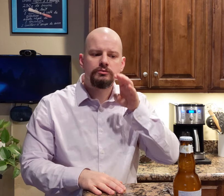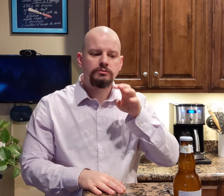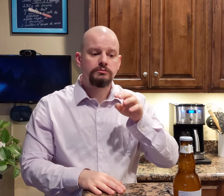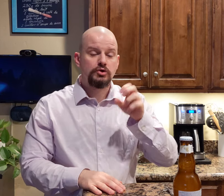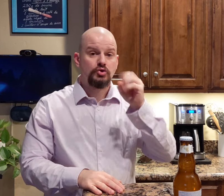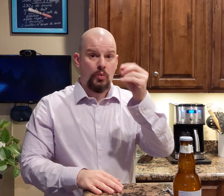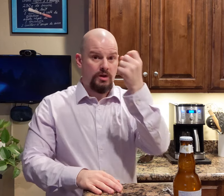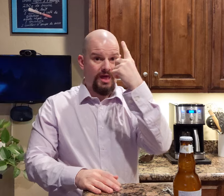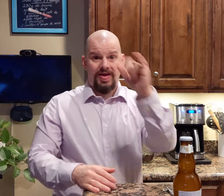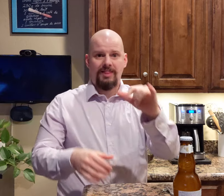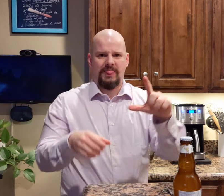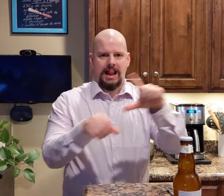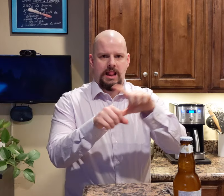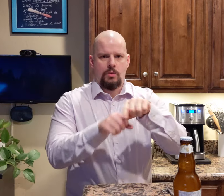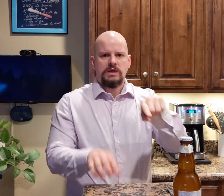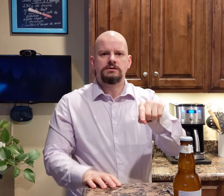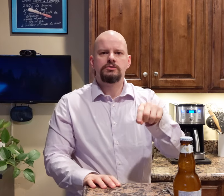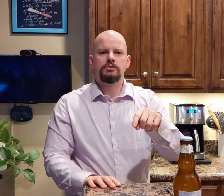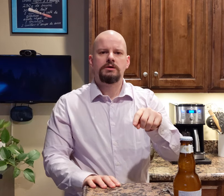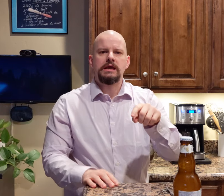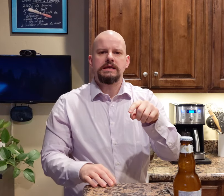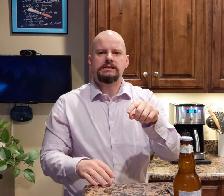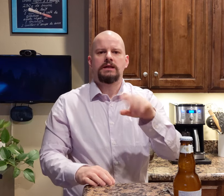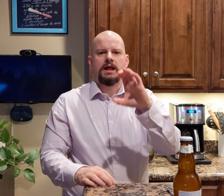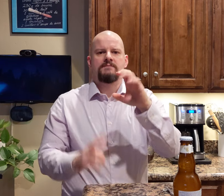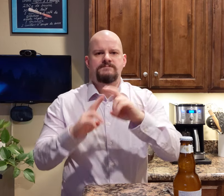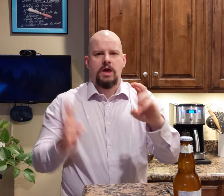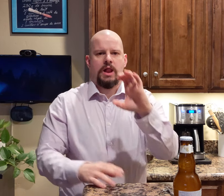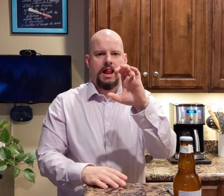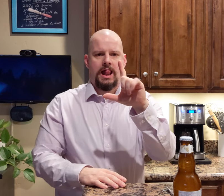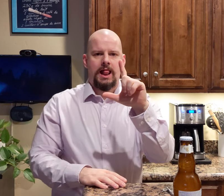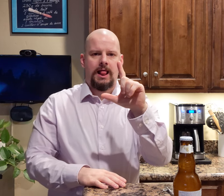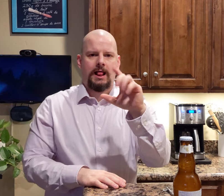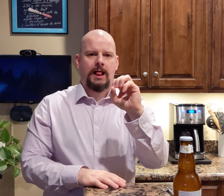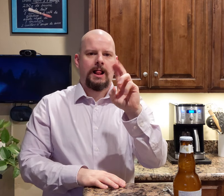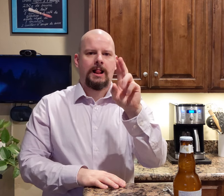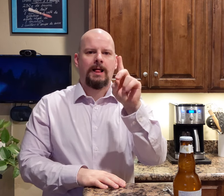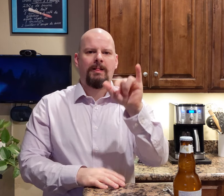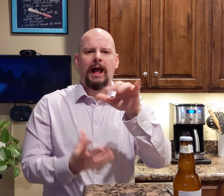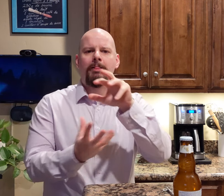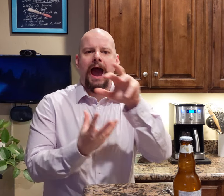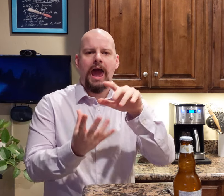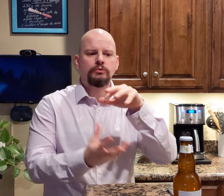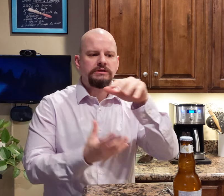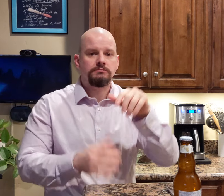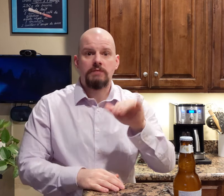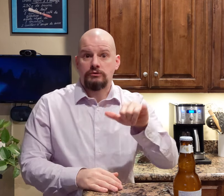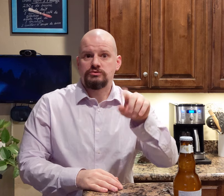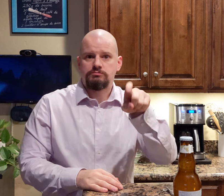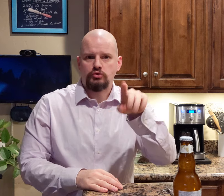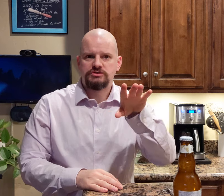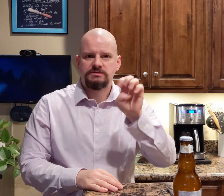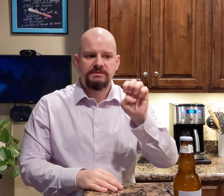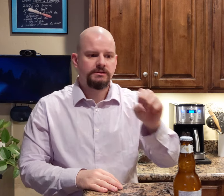so this makes the liquid very cloudy and this is supposed to be.